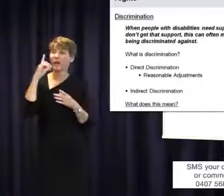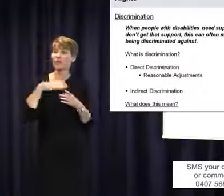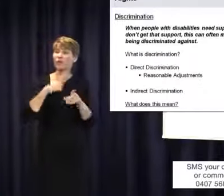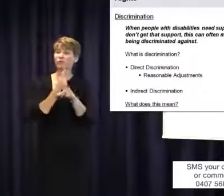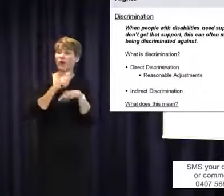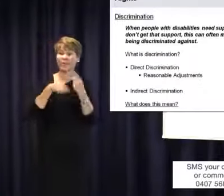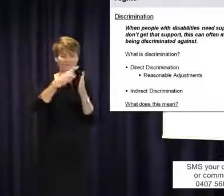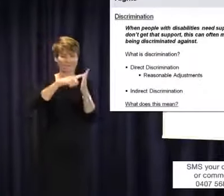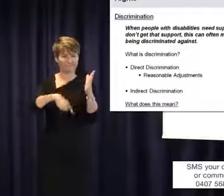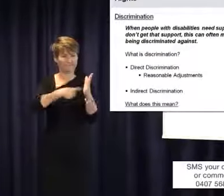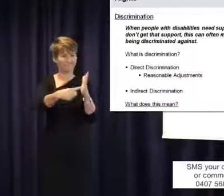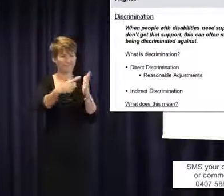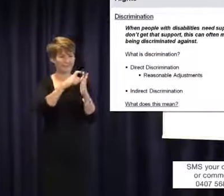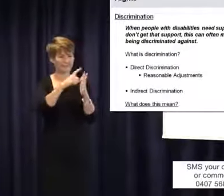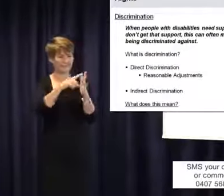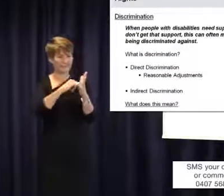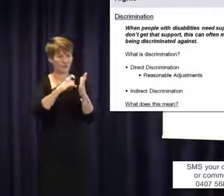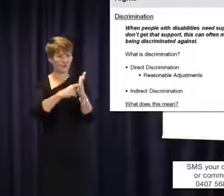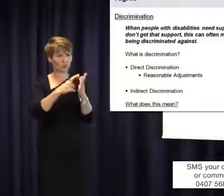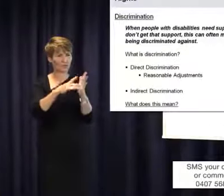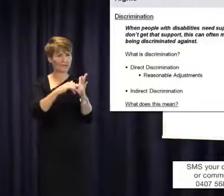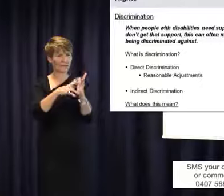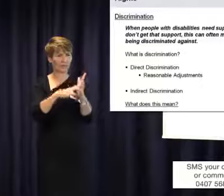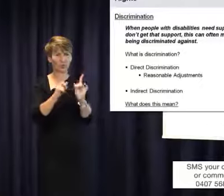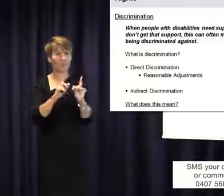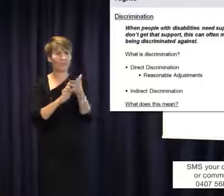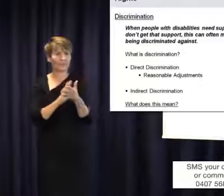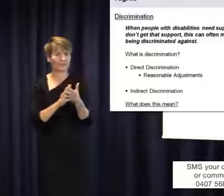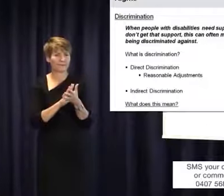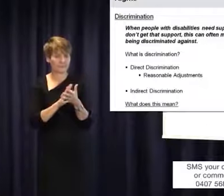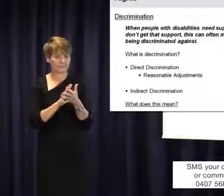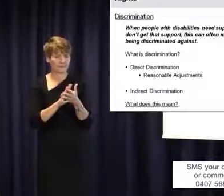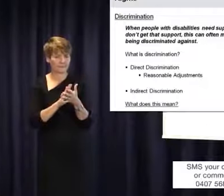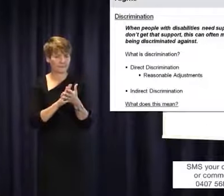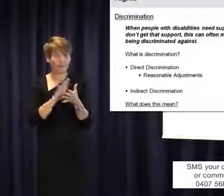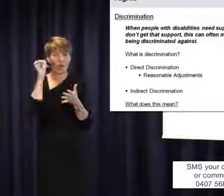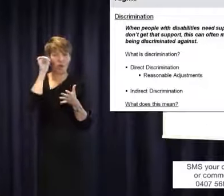discrimination is. Even though we have some questions at the end, some of the things I